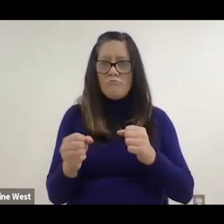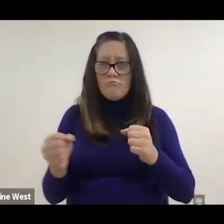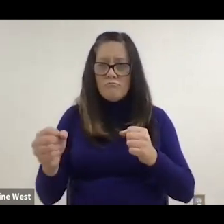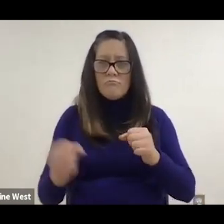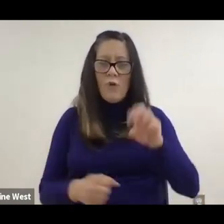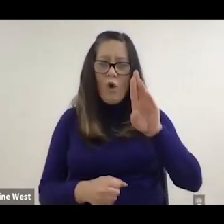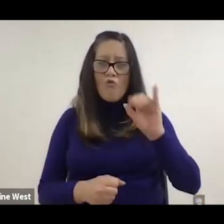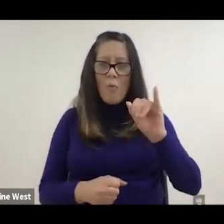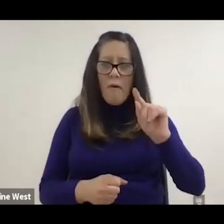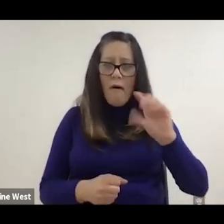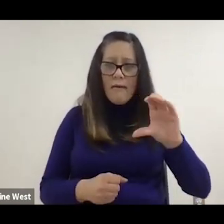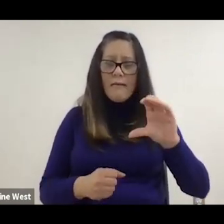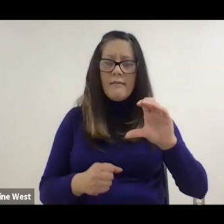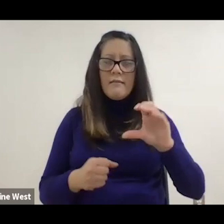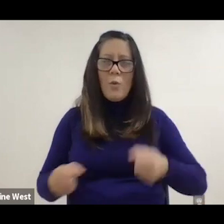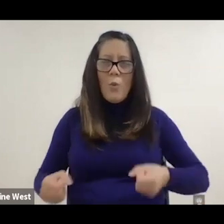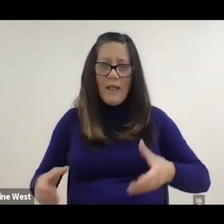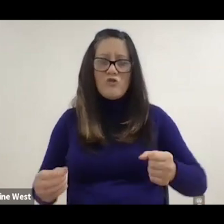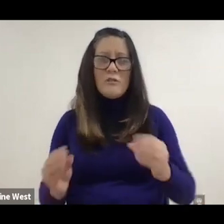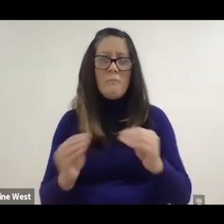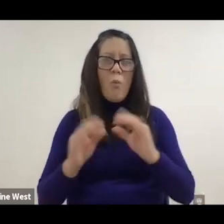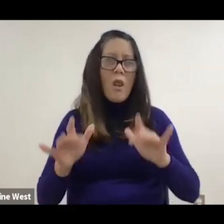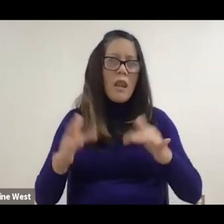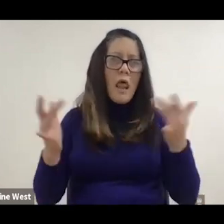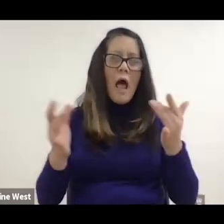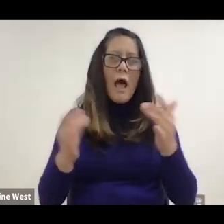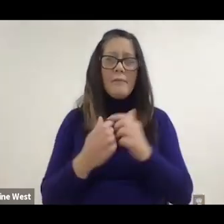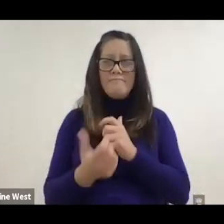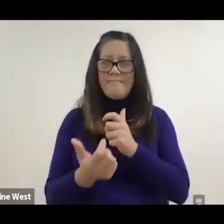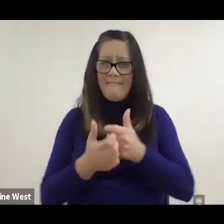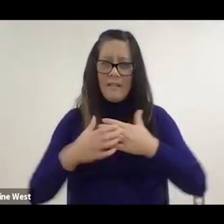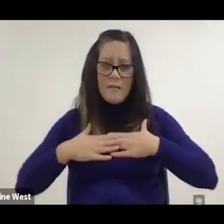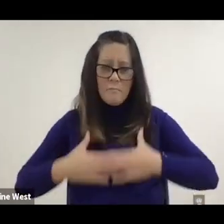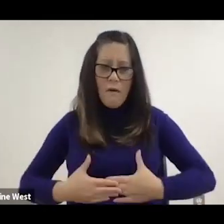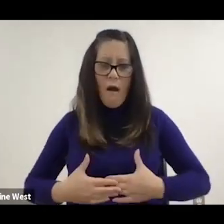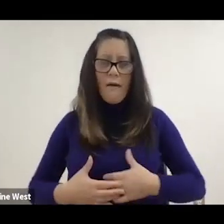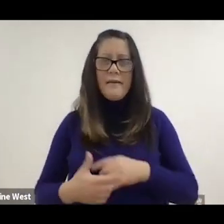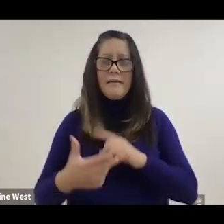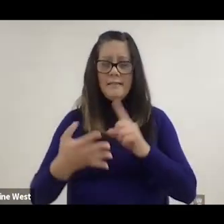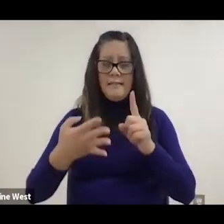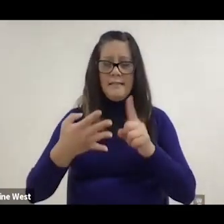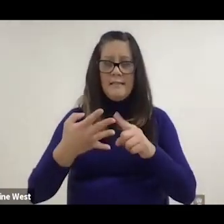Lighter weight, more fitting to the individuals body of smart device applications